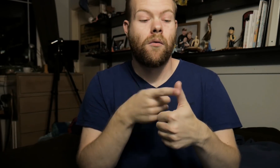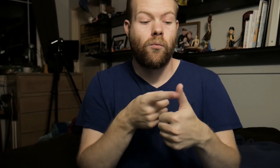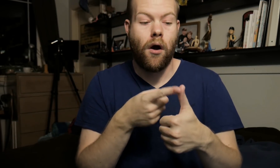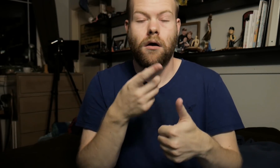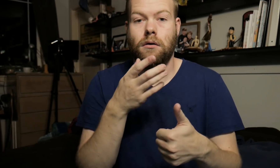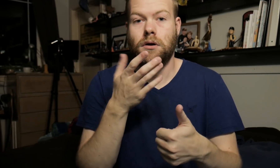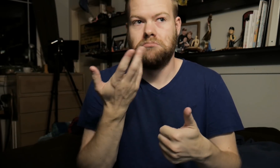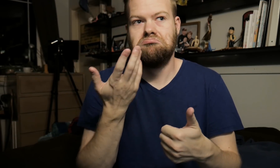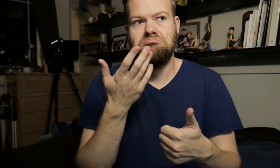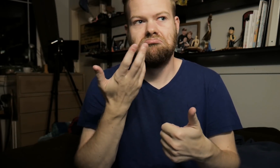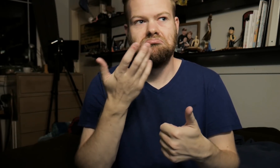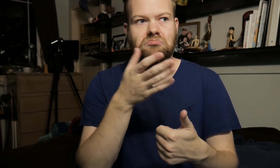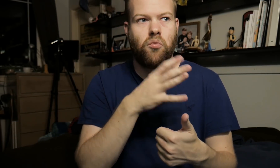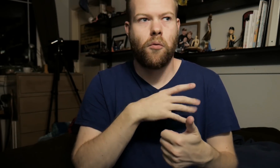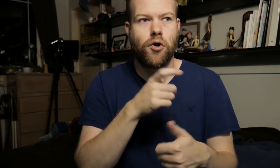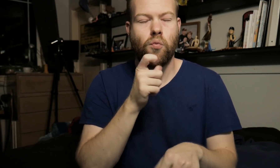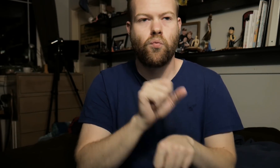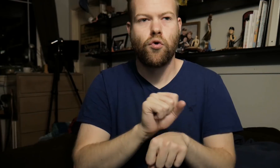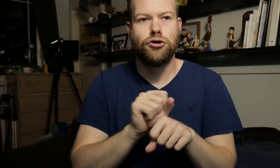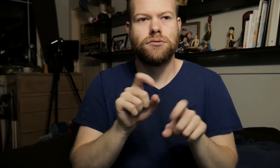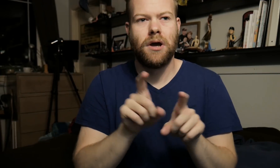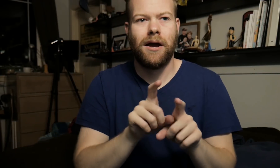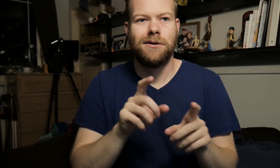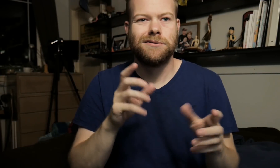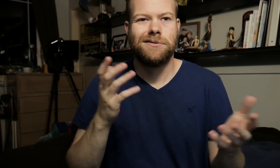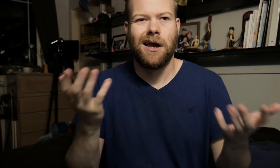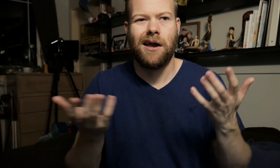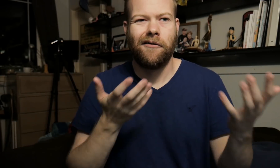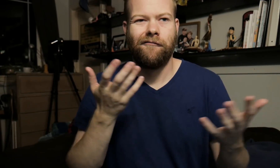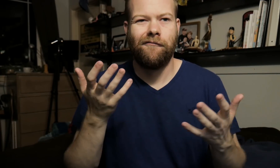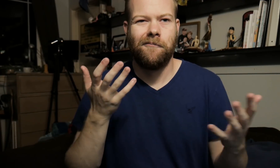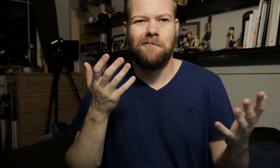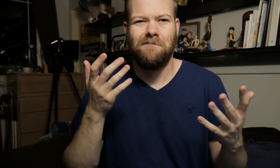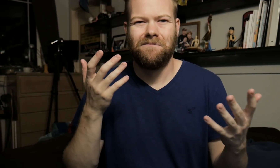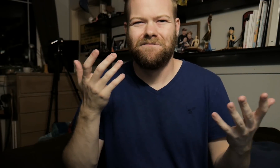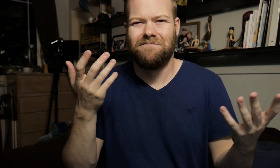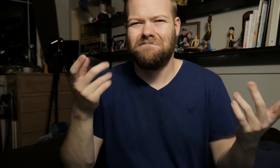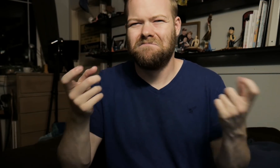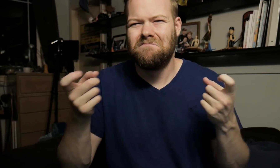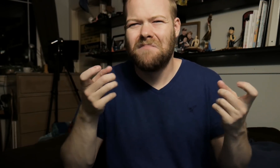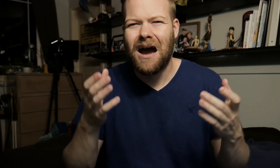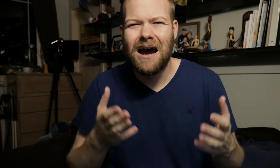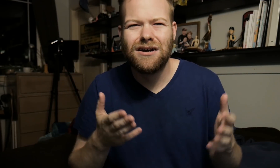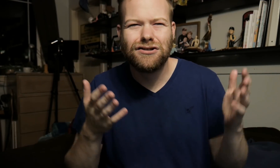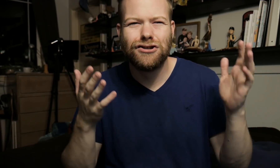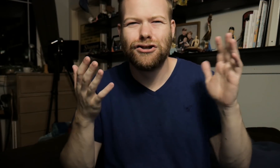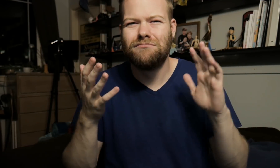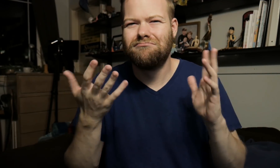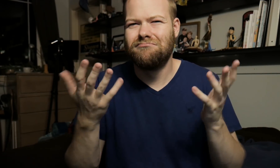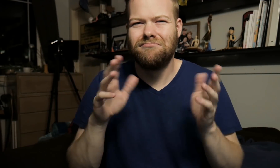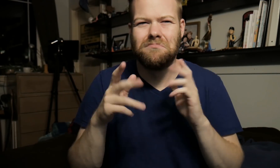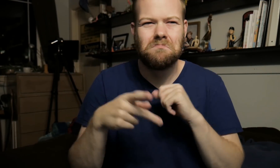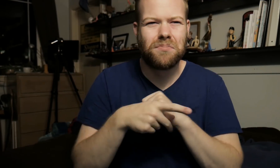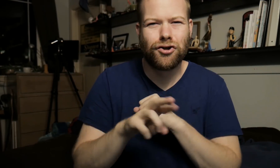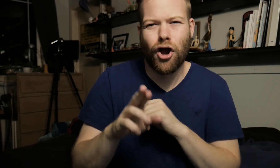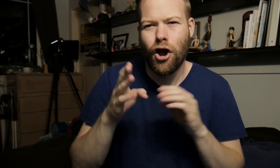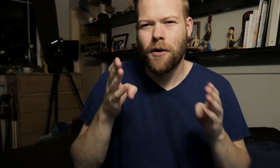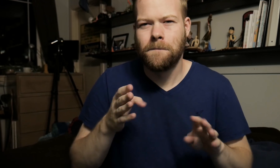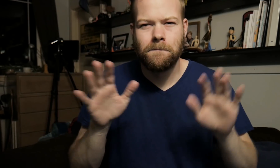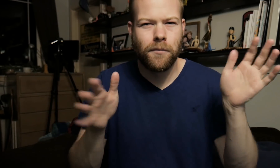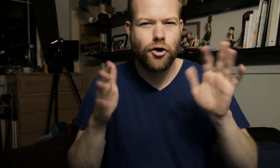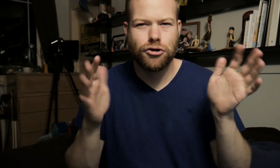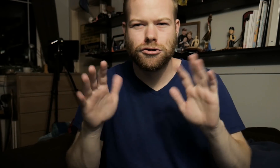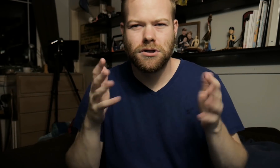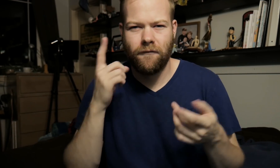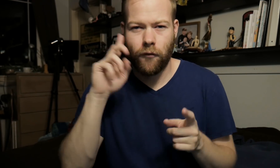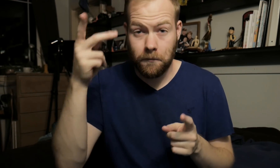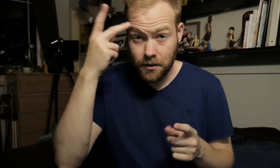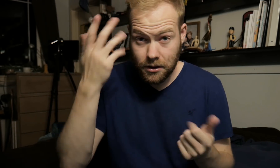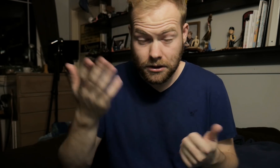One is a woman who works as kind of an manager, PR person, for politics.